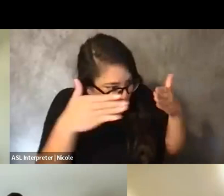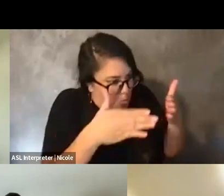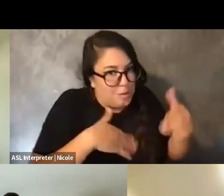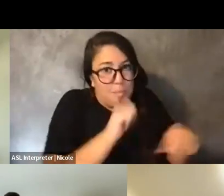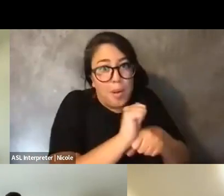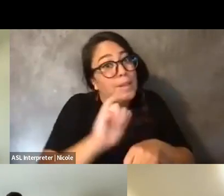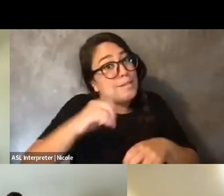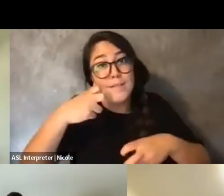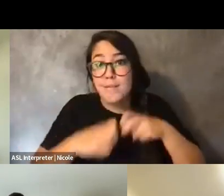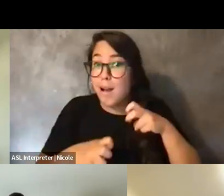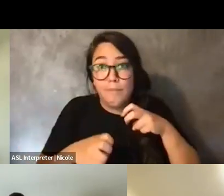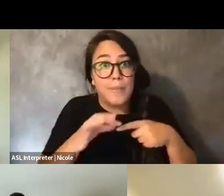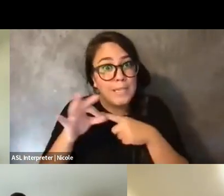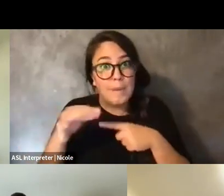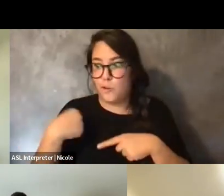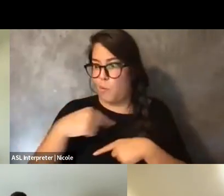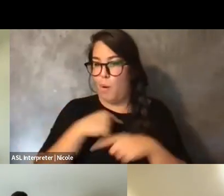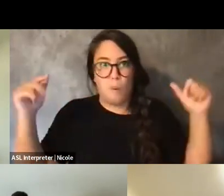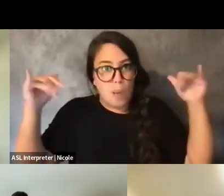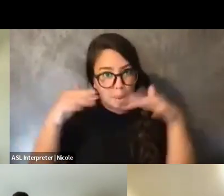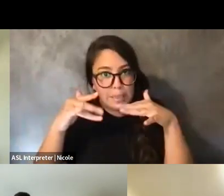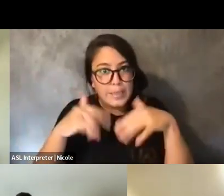especially when you're getting together specifically to work on your work.